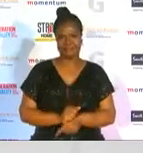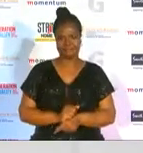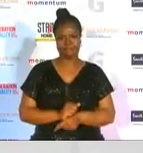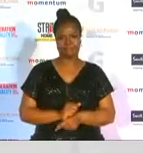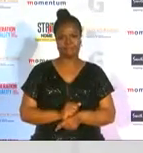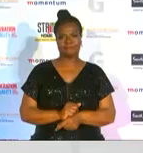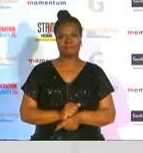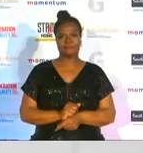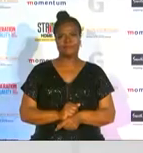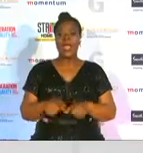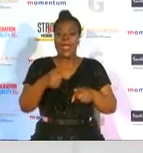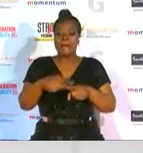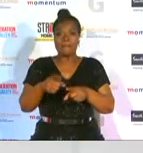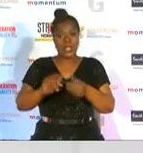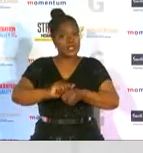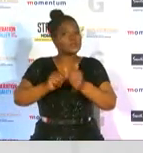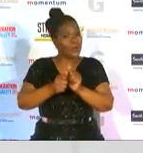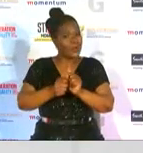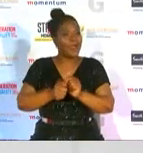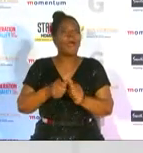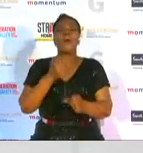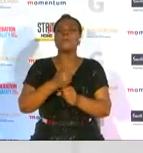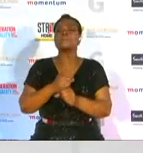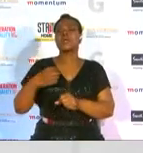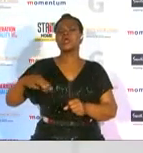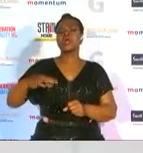playing sports makes girls more confident